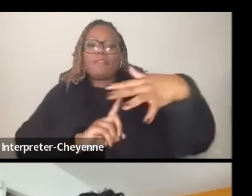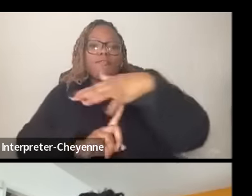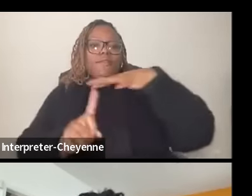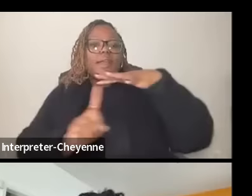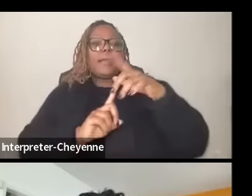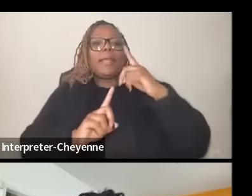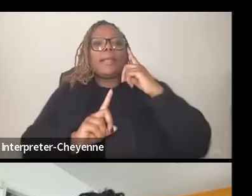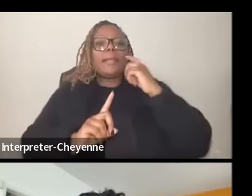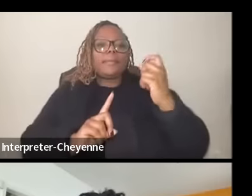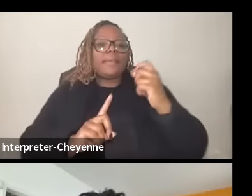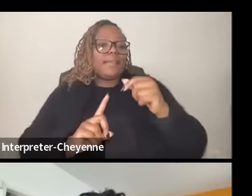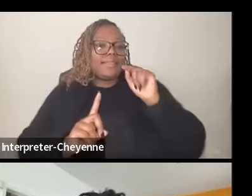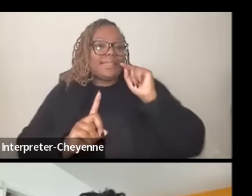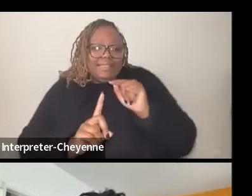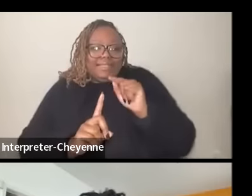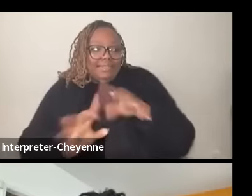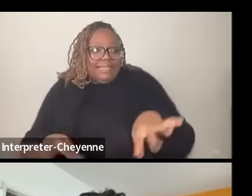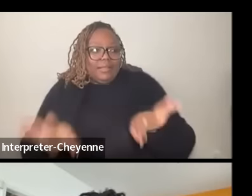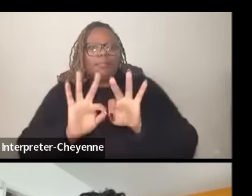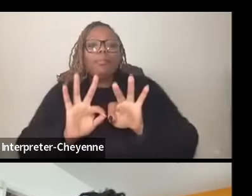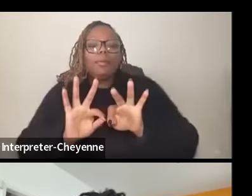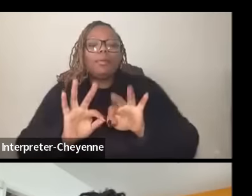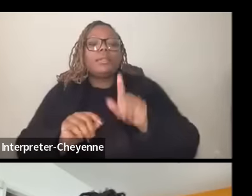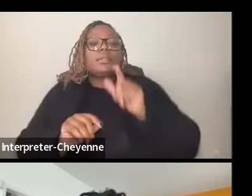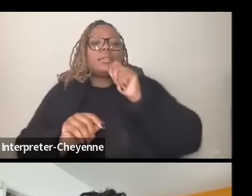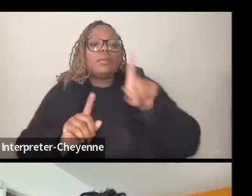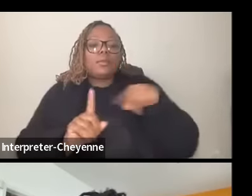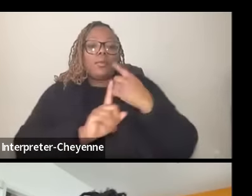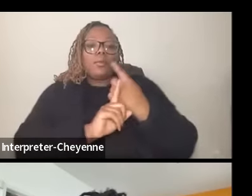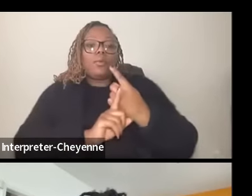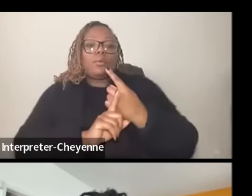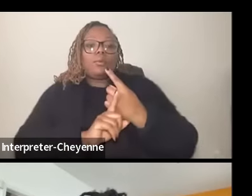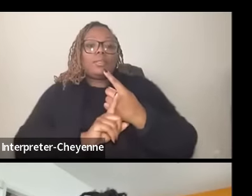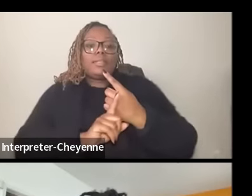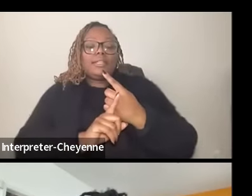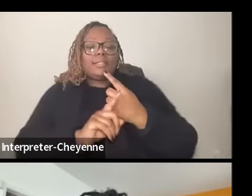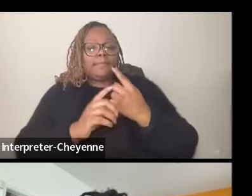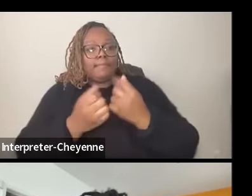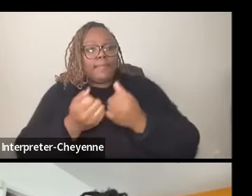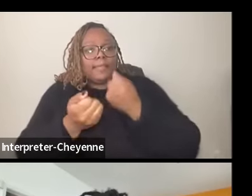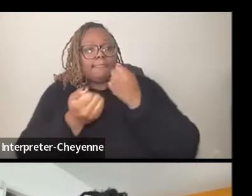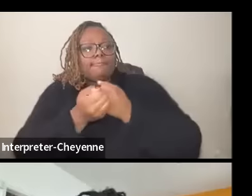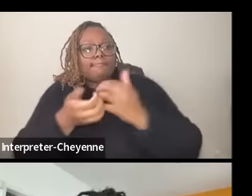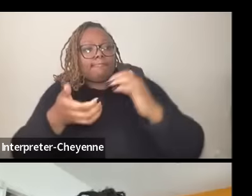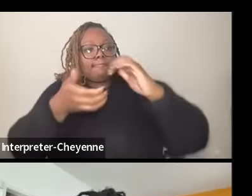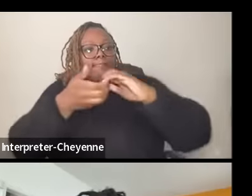is absolutely essential to not only standing in solidarity with Palestinians but also combating